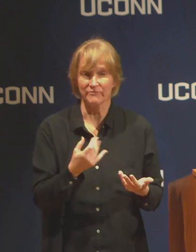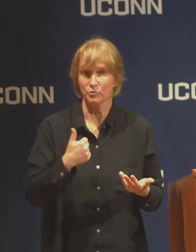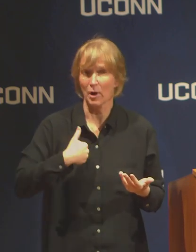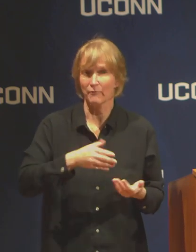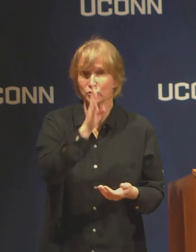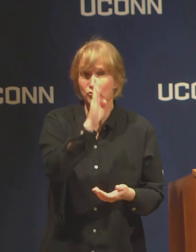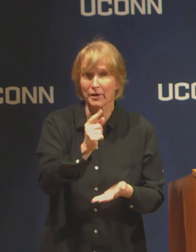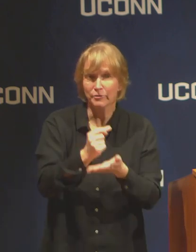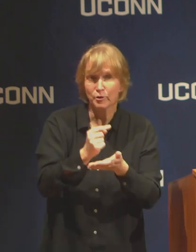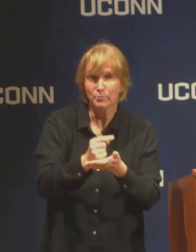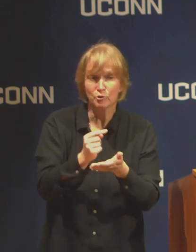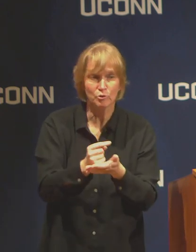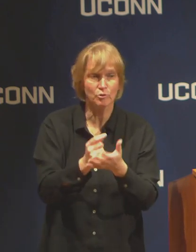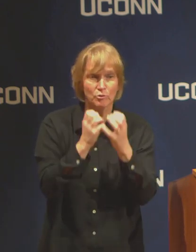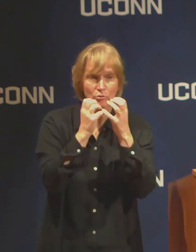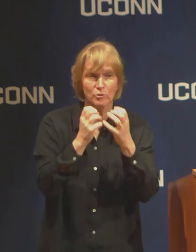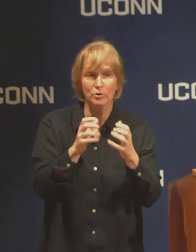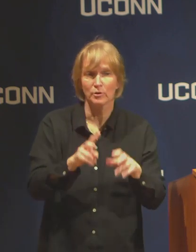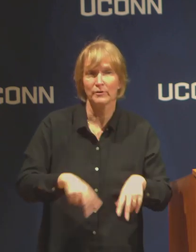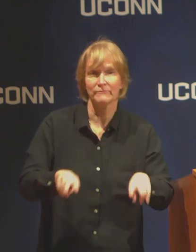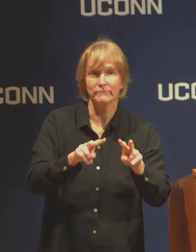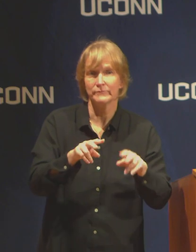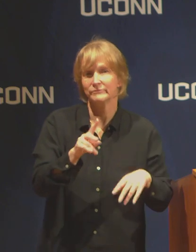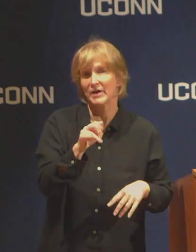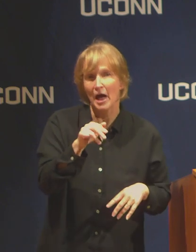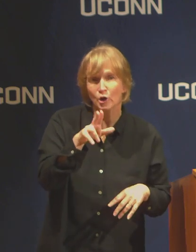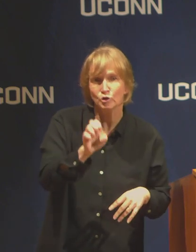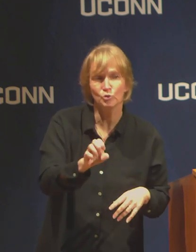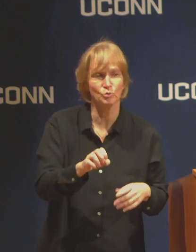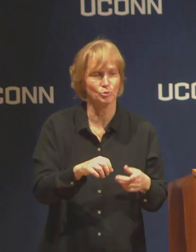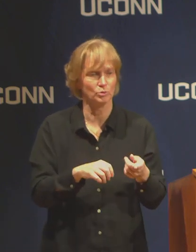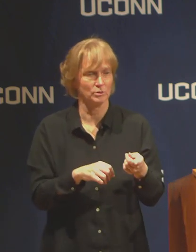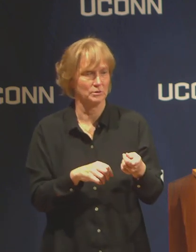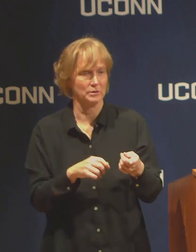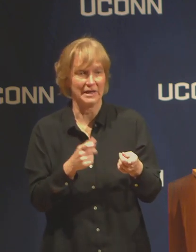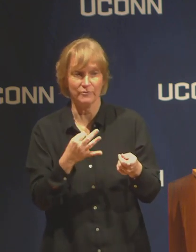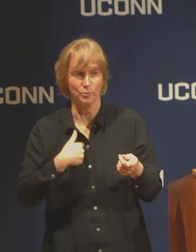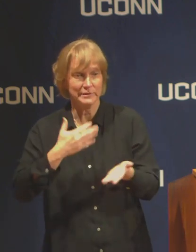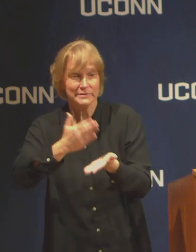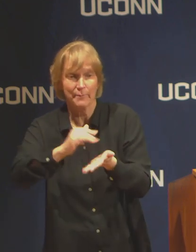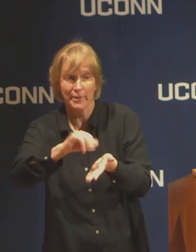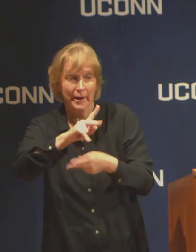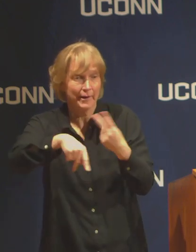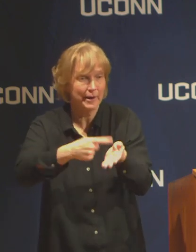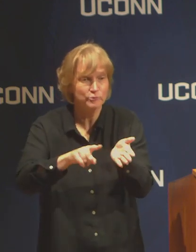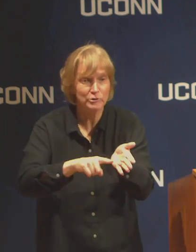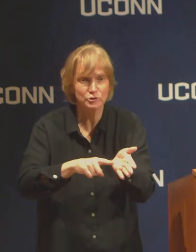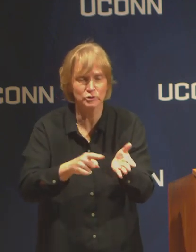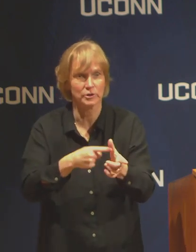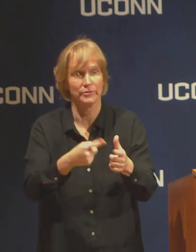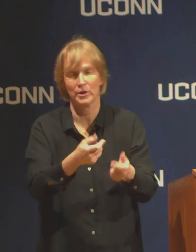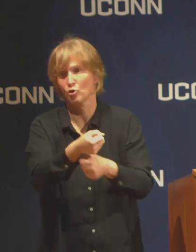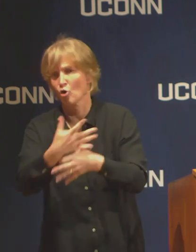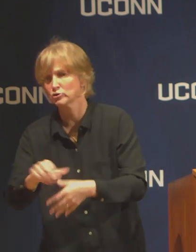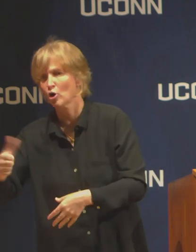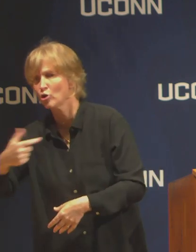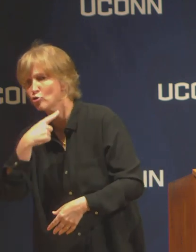therapeutic stopping or halting that research may pose some type of risk for the individuals,